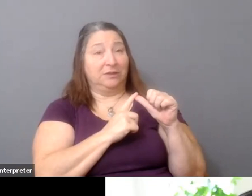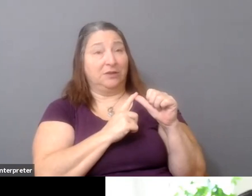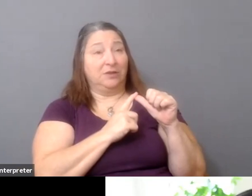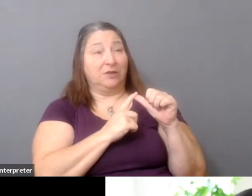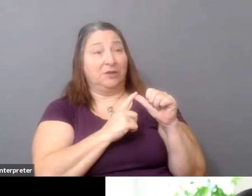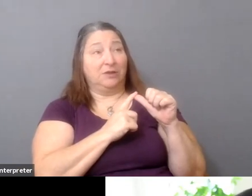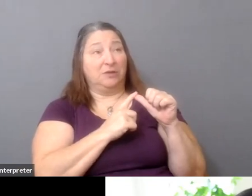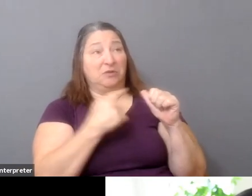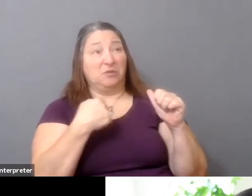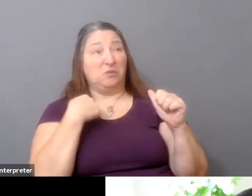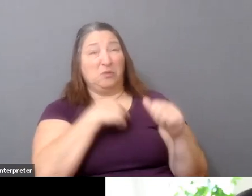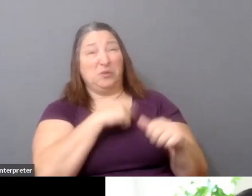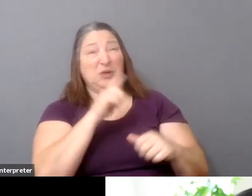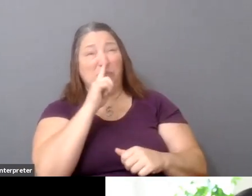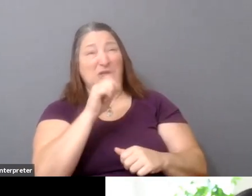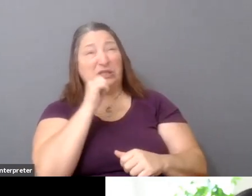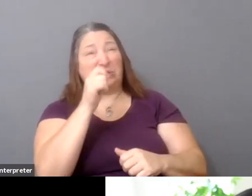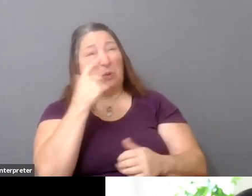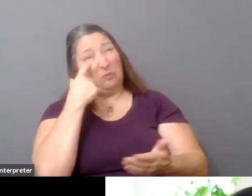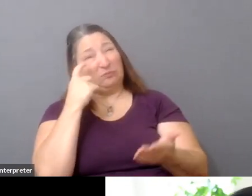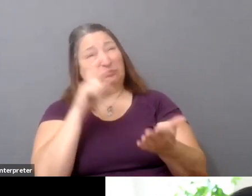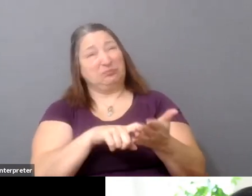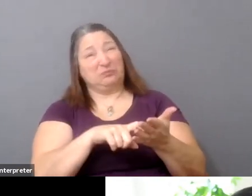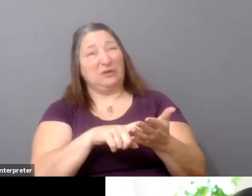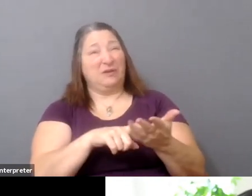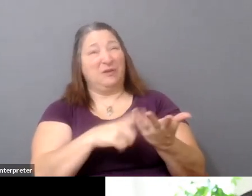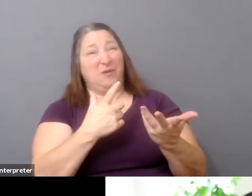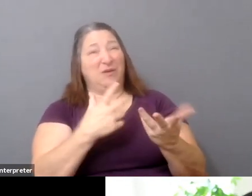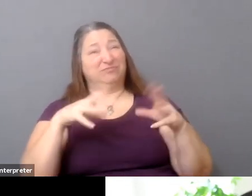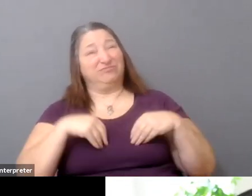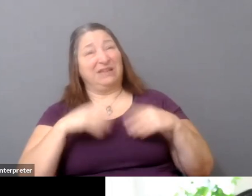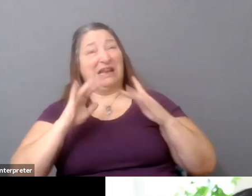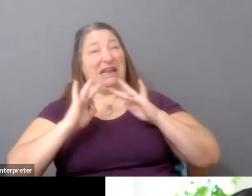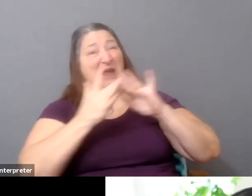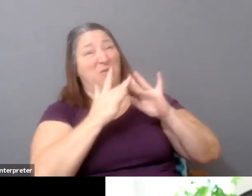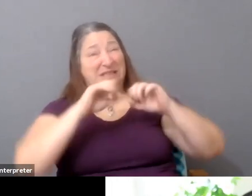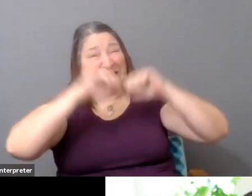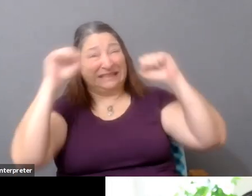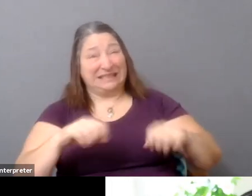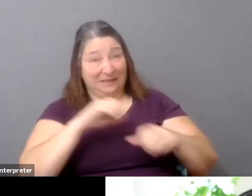network systems in our life because networks are kind of invisible, right?